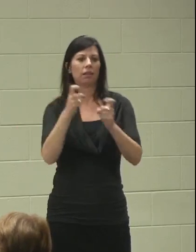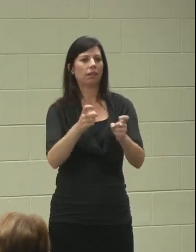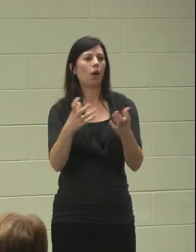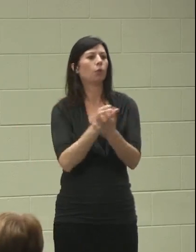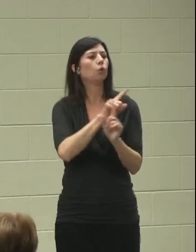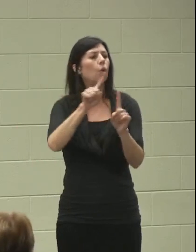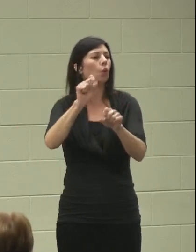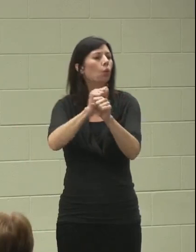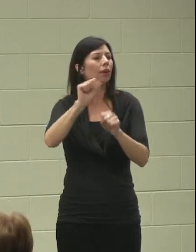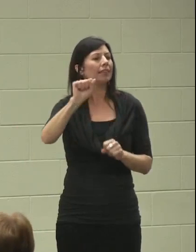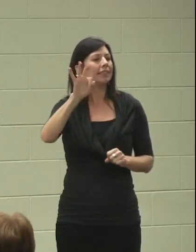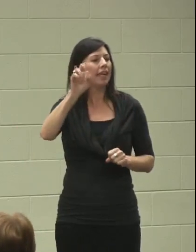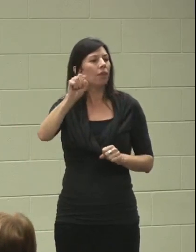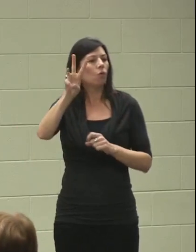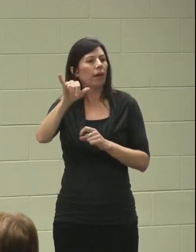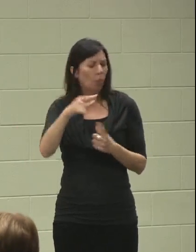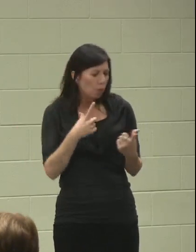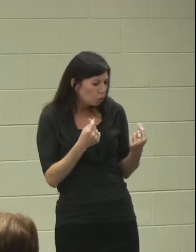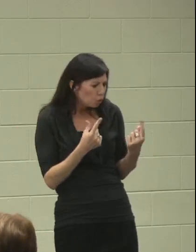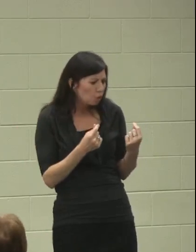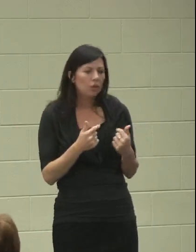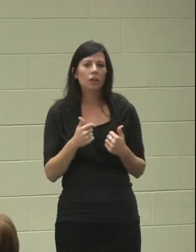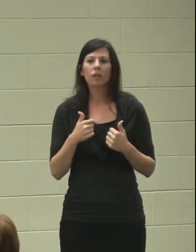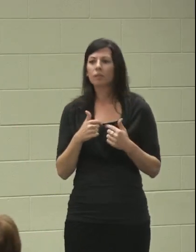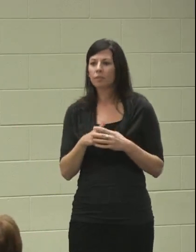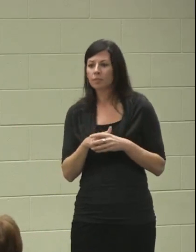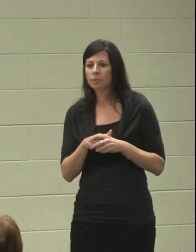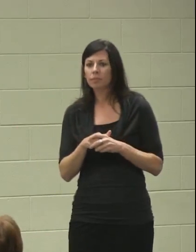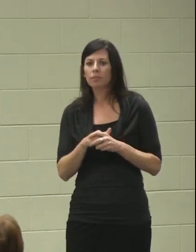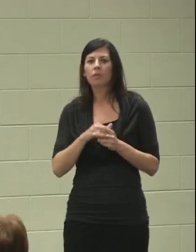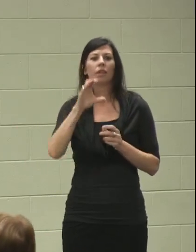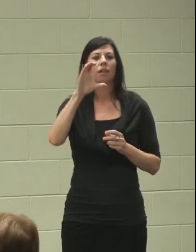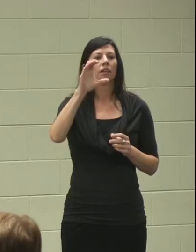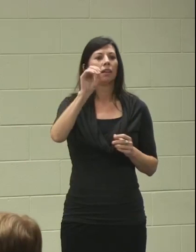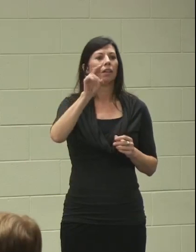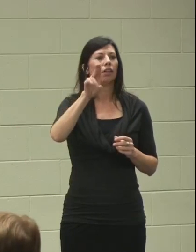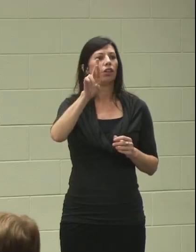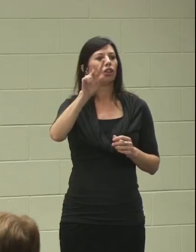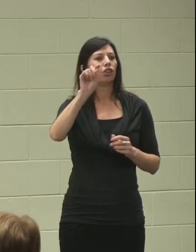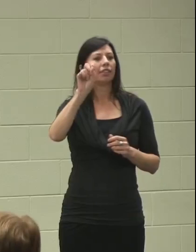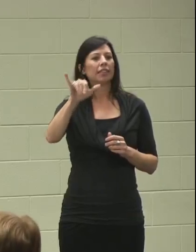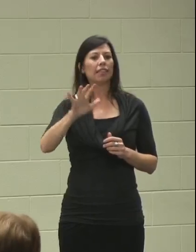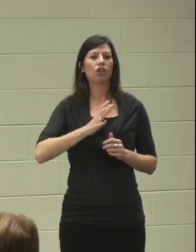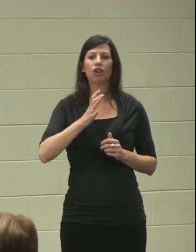What did you do at Safeway? "I've been a courtesy clerk." He did that for how many years Zach?